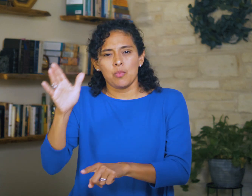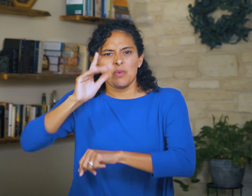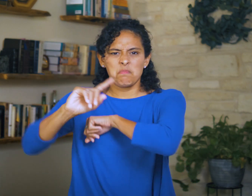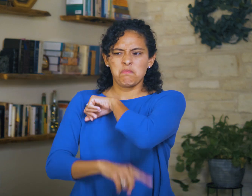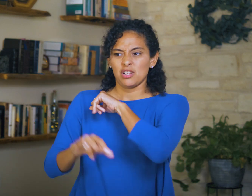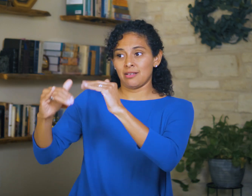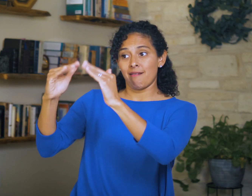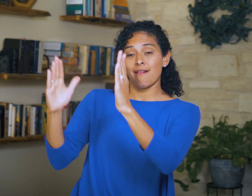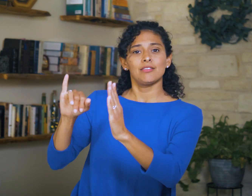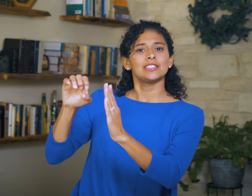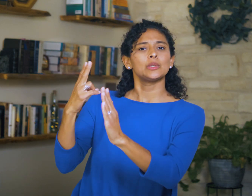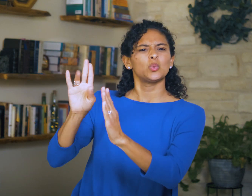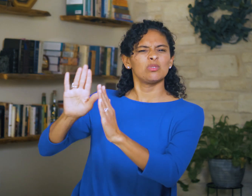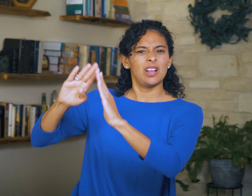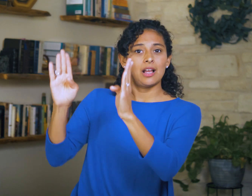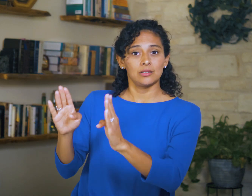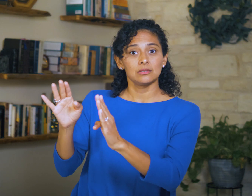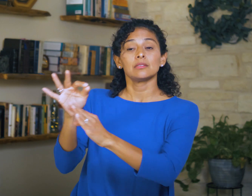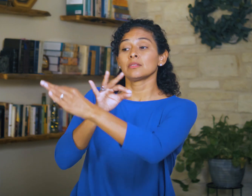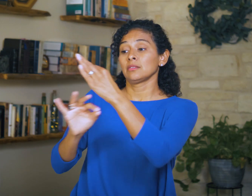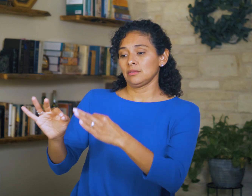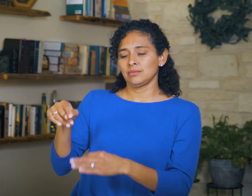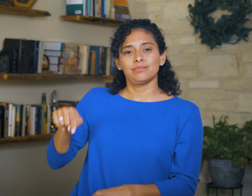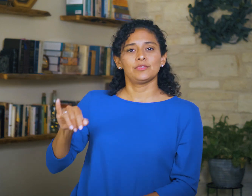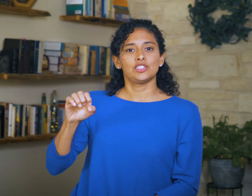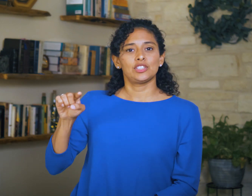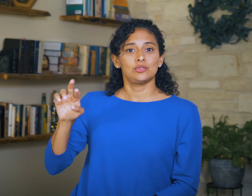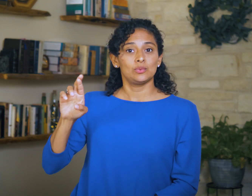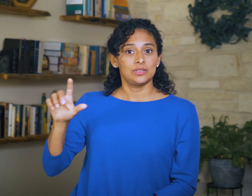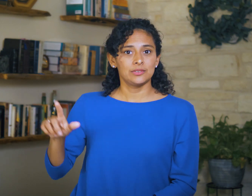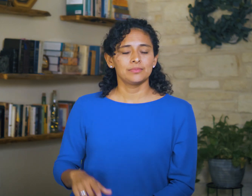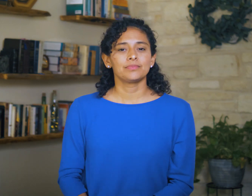I will punish the house of Jehu for the blood of Jezreel” (1:4).